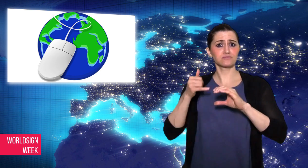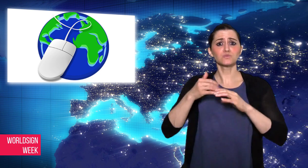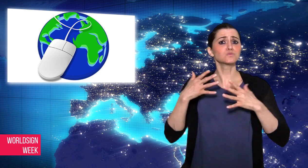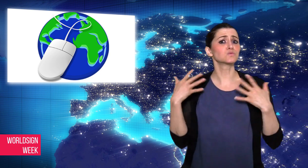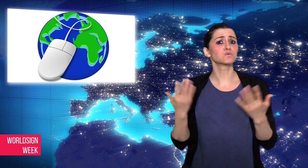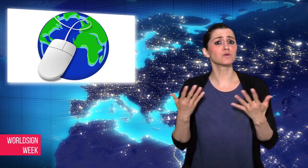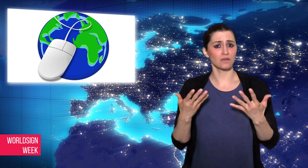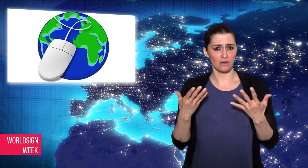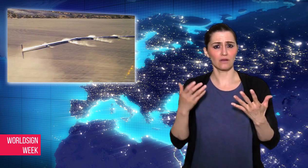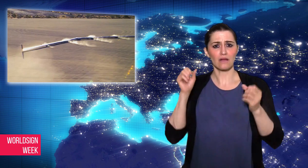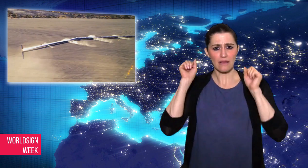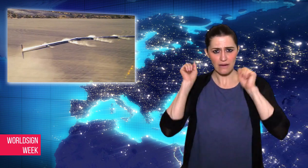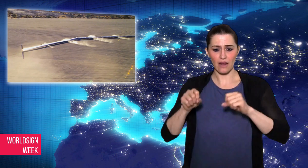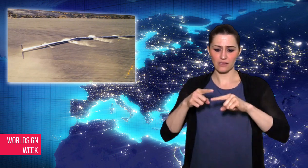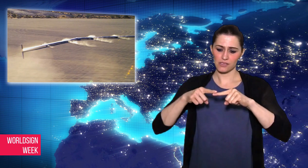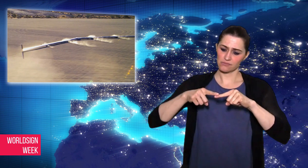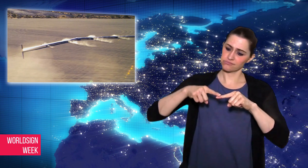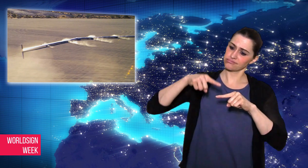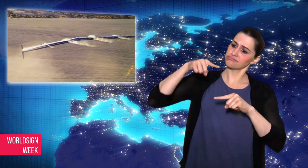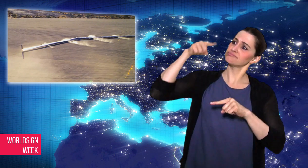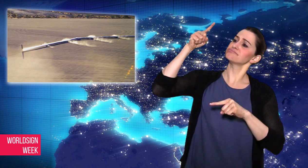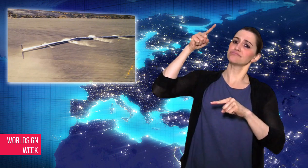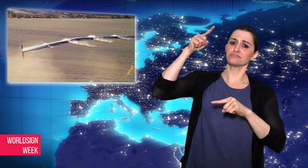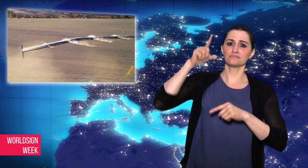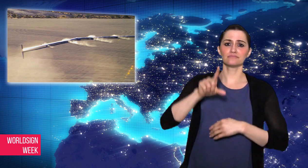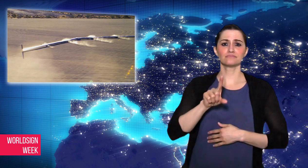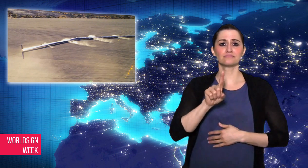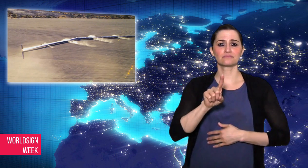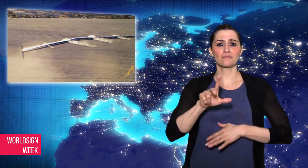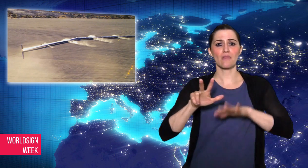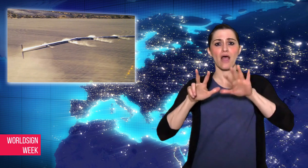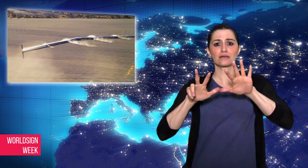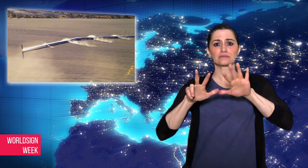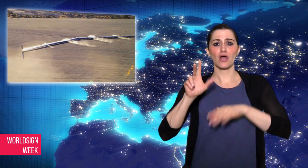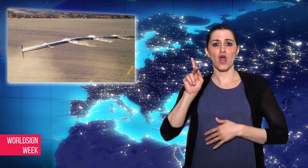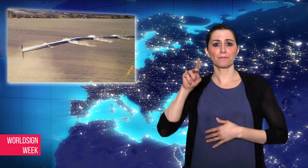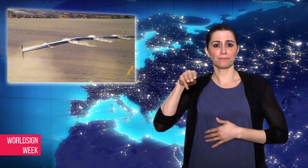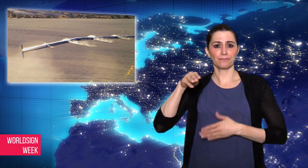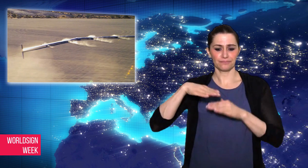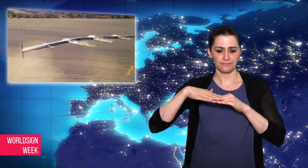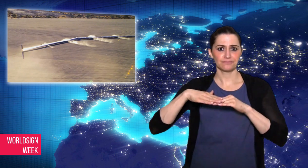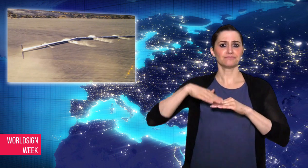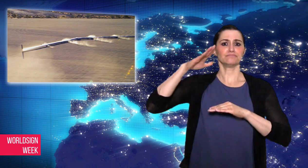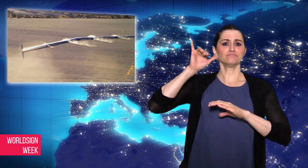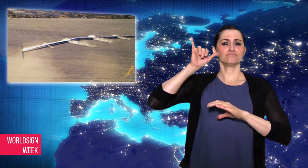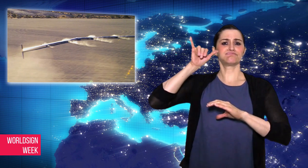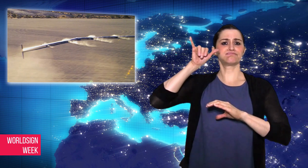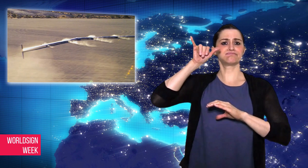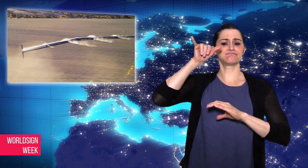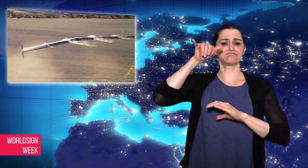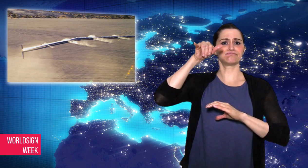upwards and stay in the air